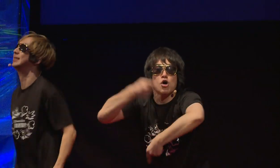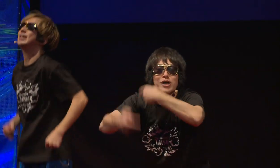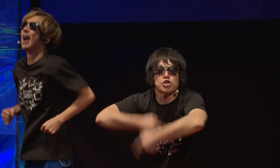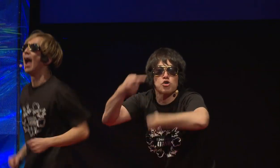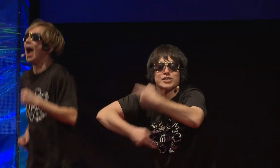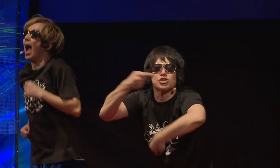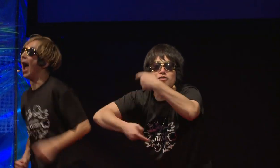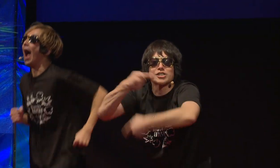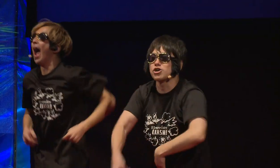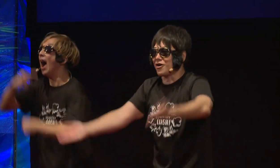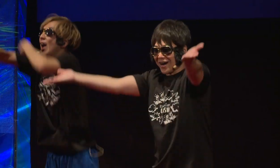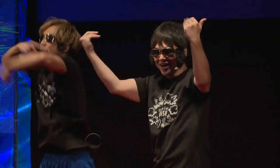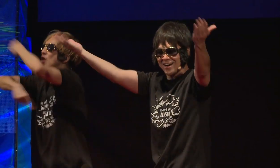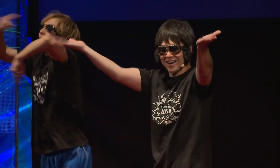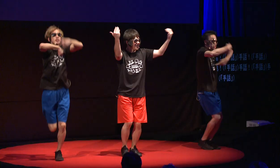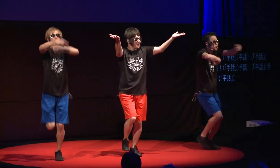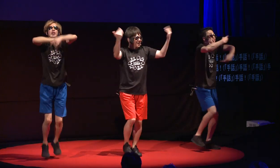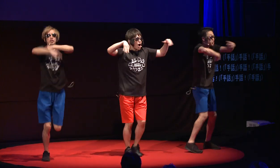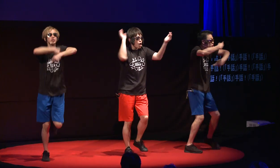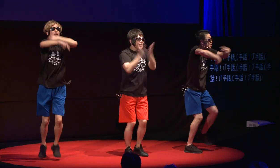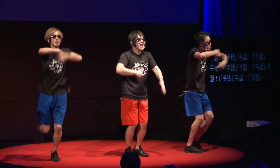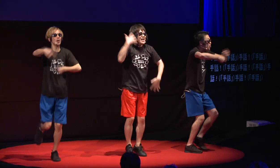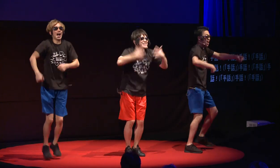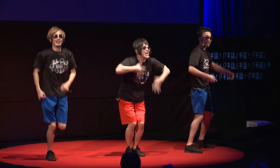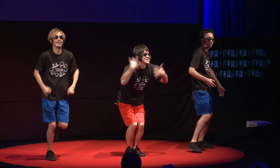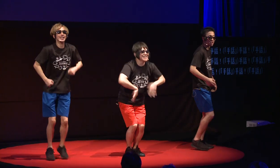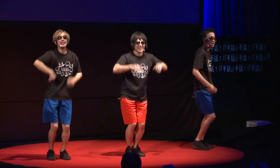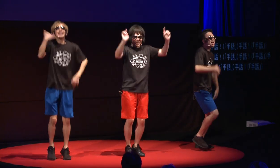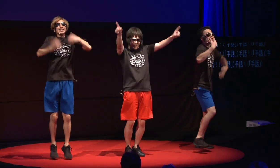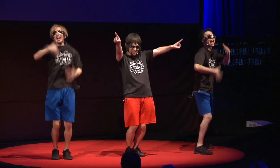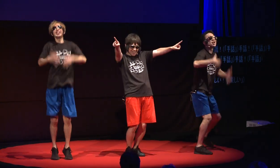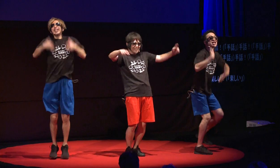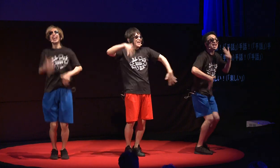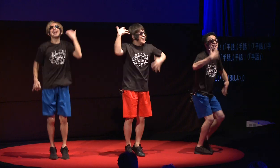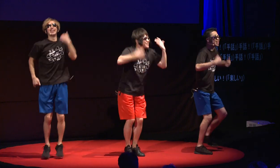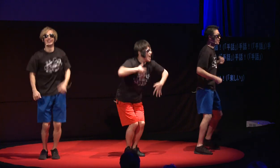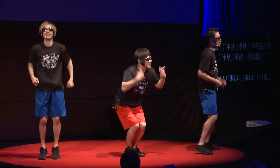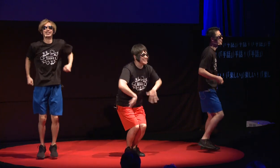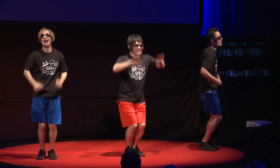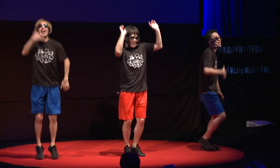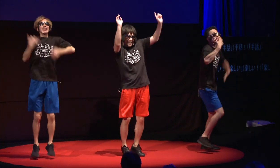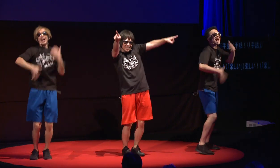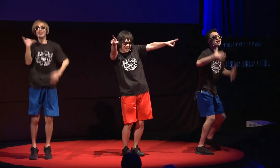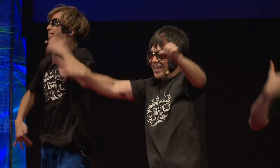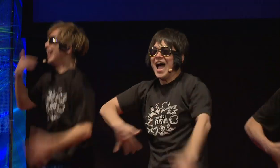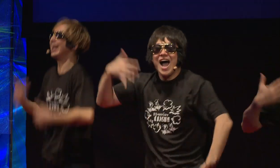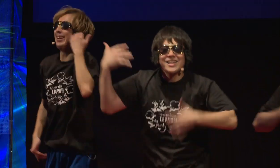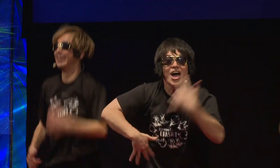O: Sign language (x4) N&I: Sign language (x4) O: Fun! N&I: Fun!